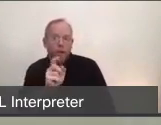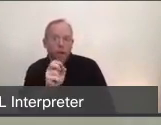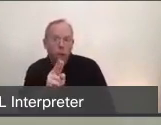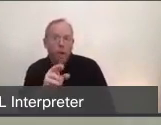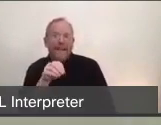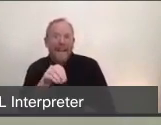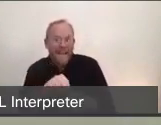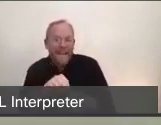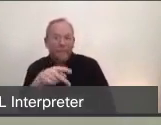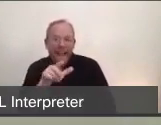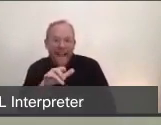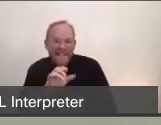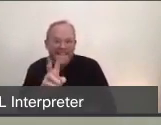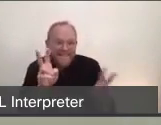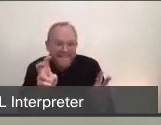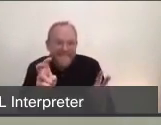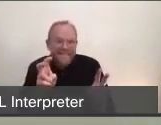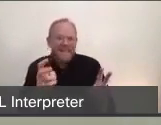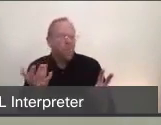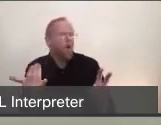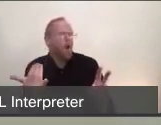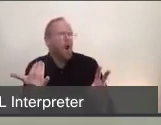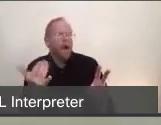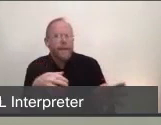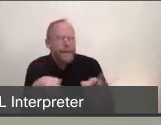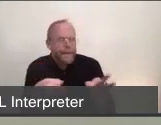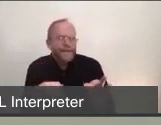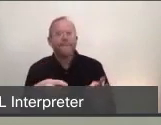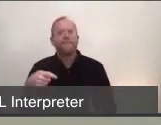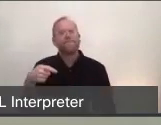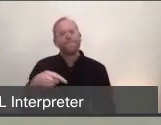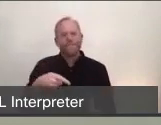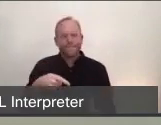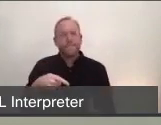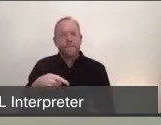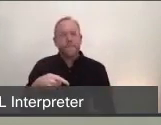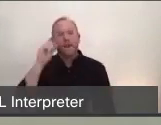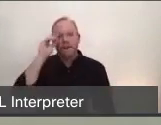and and some of the why's behind that. So the shelter in place really, as Supervisor Rice mentioned,